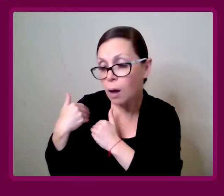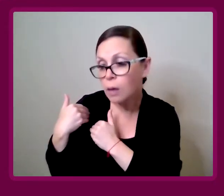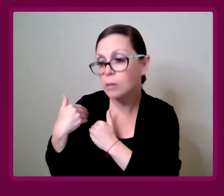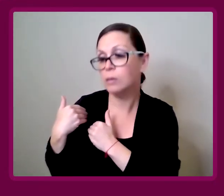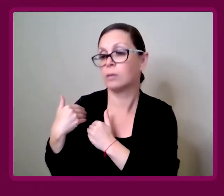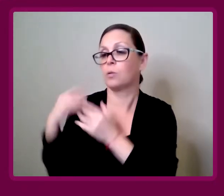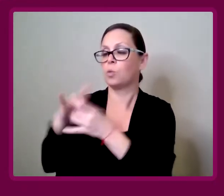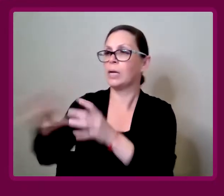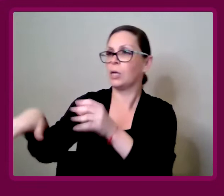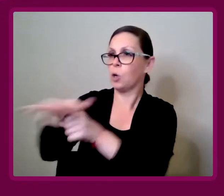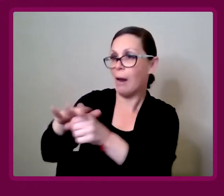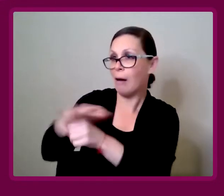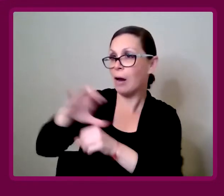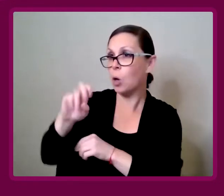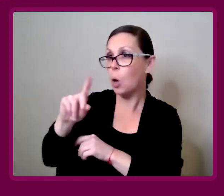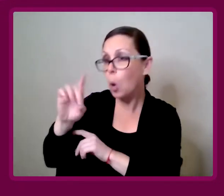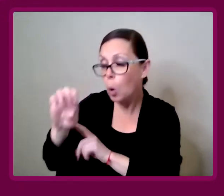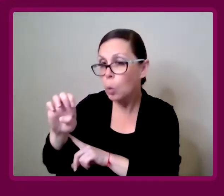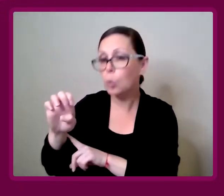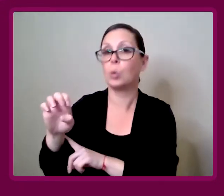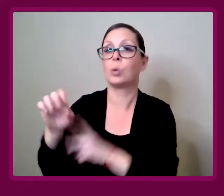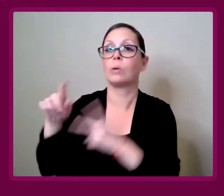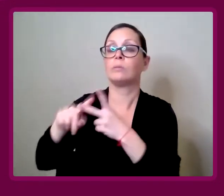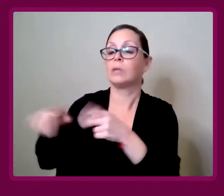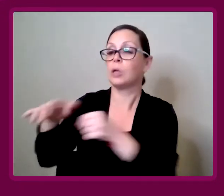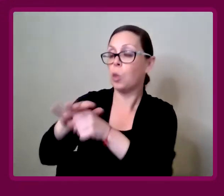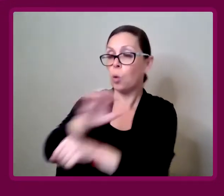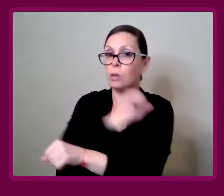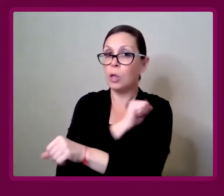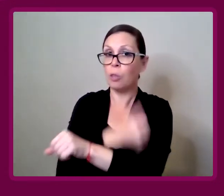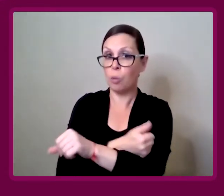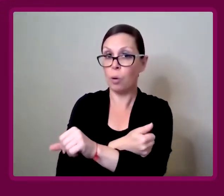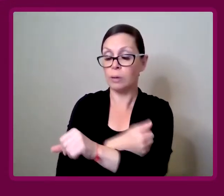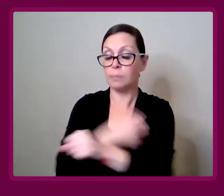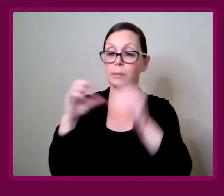of your area, or area code, or your local authority.